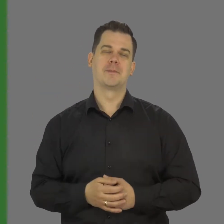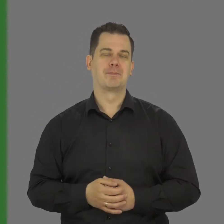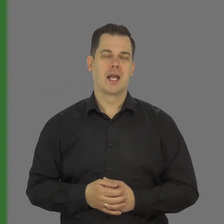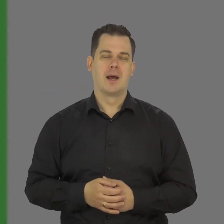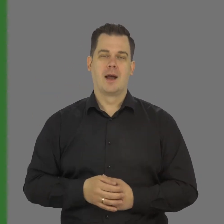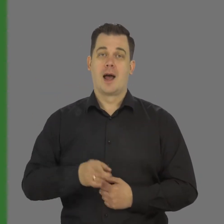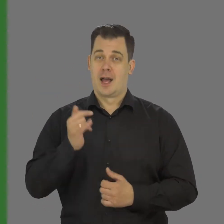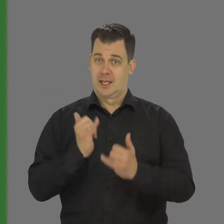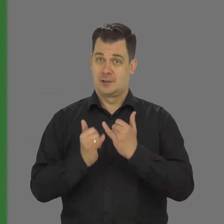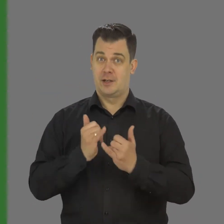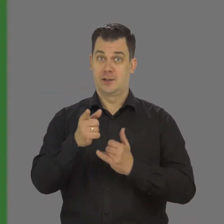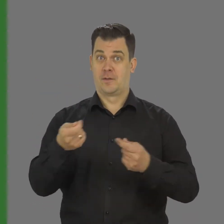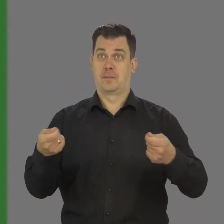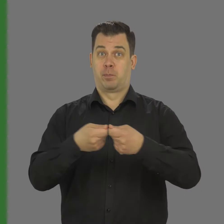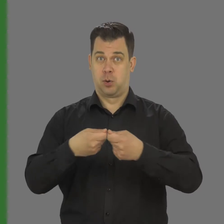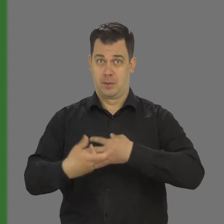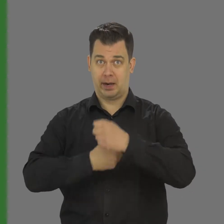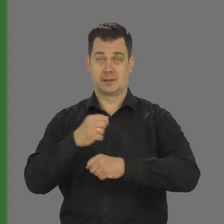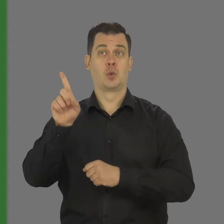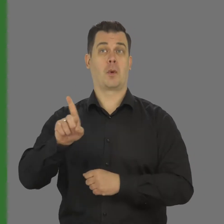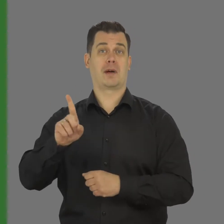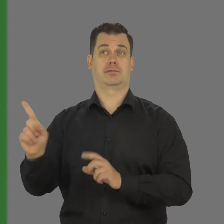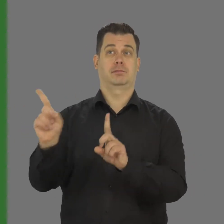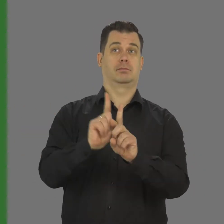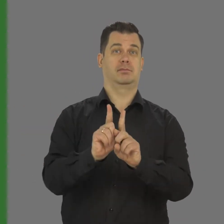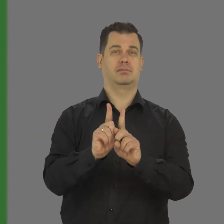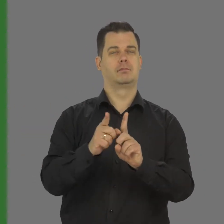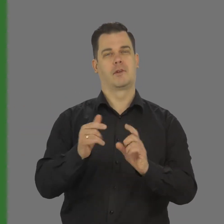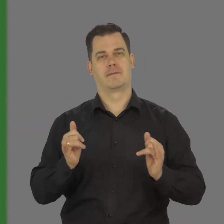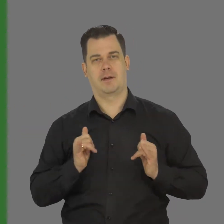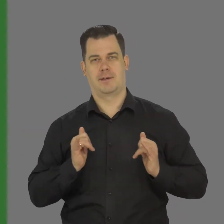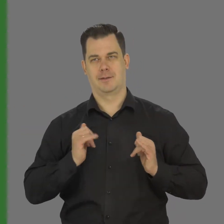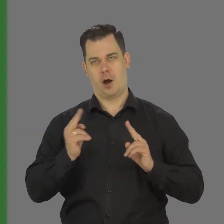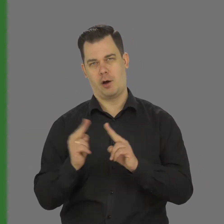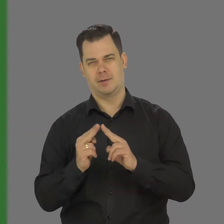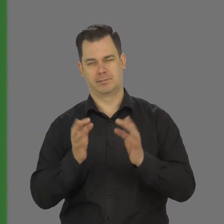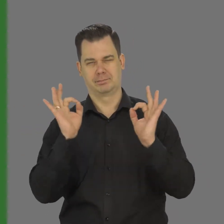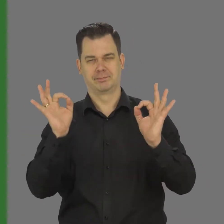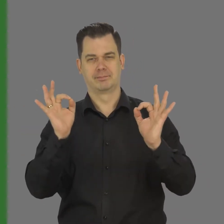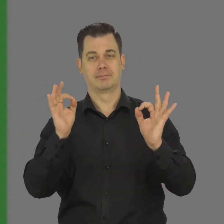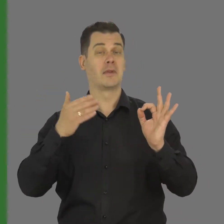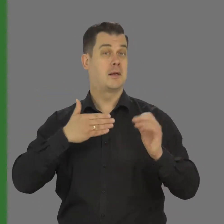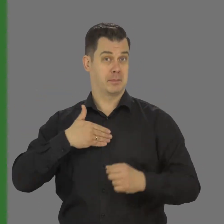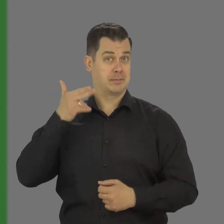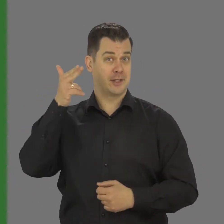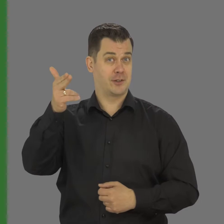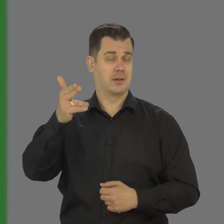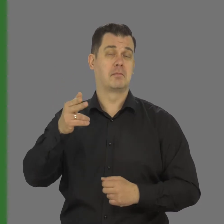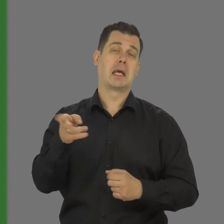The more often you will work with such a translator - the better and more convenient will be your communication. I hope if ever